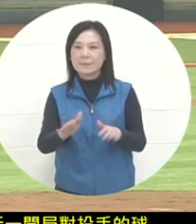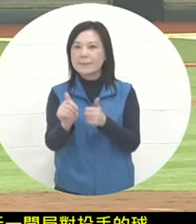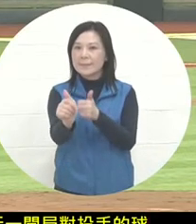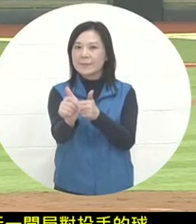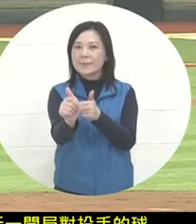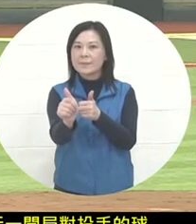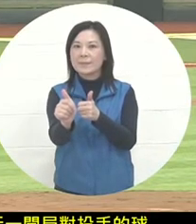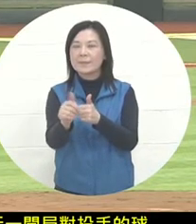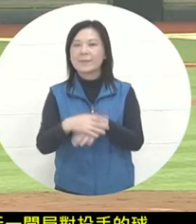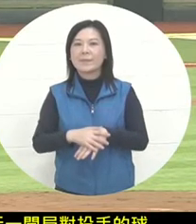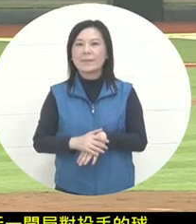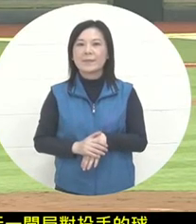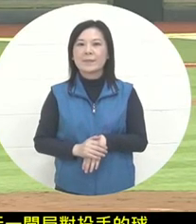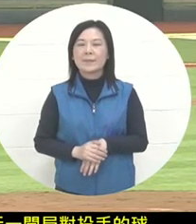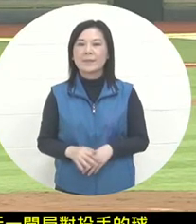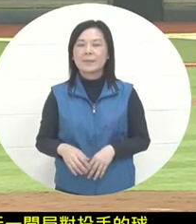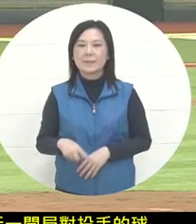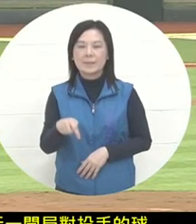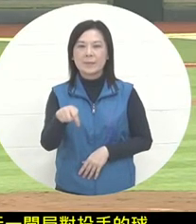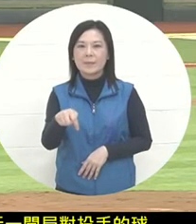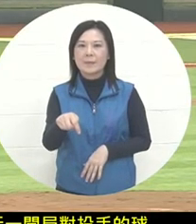come to the spot in today’s game. The fourth day of the schedule. What